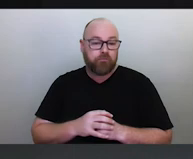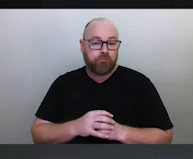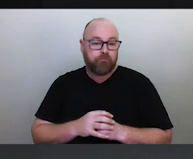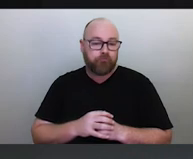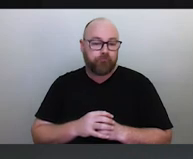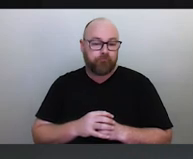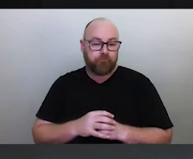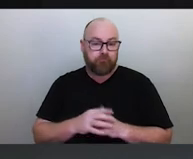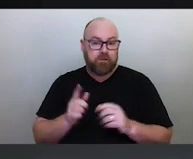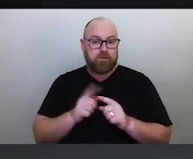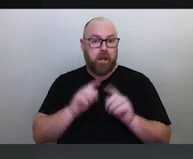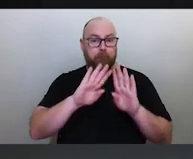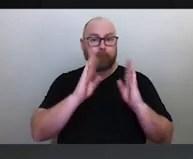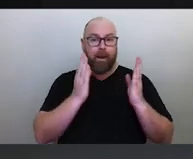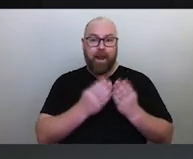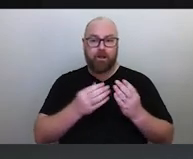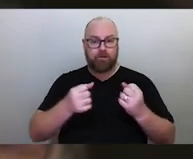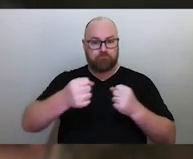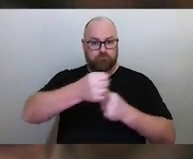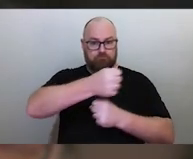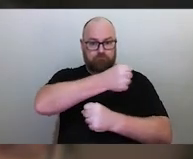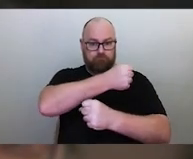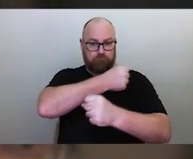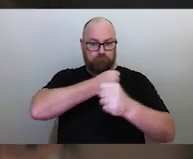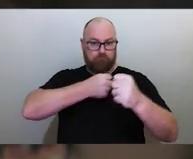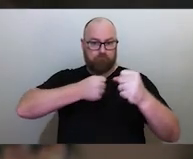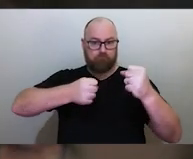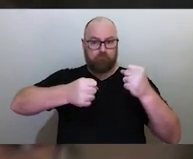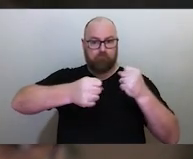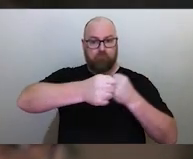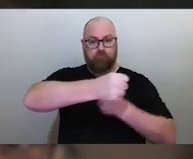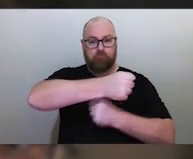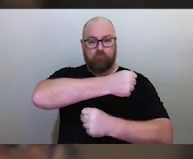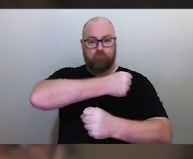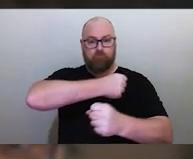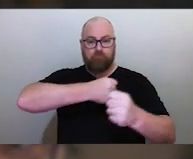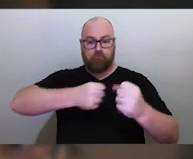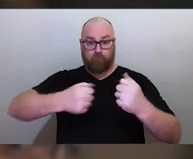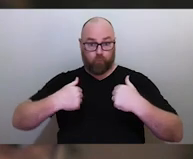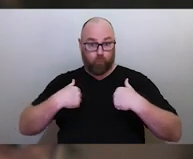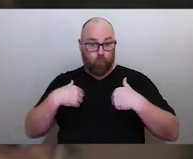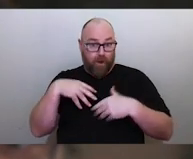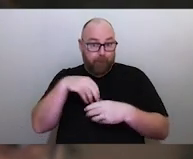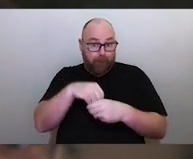the planets roll over and continue to go around. We are part of that cycle. We are part of nature.